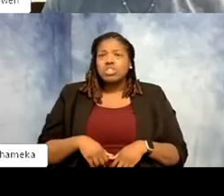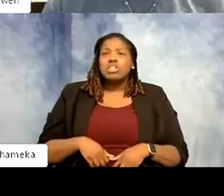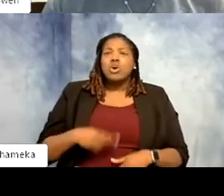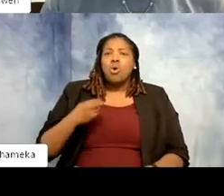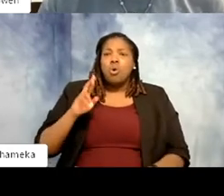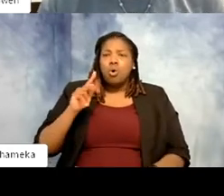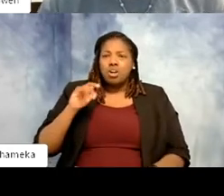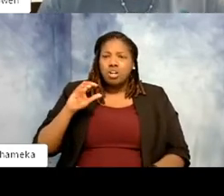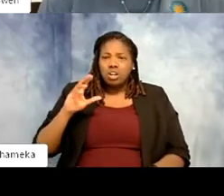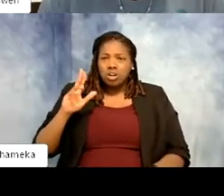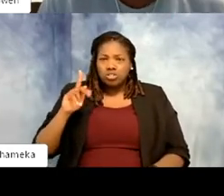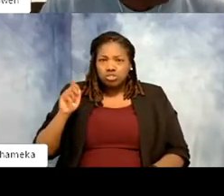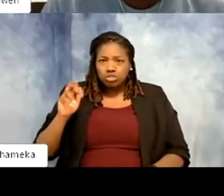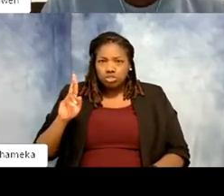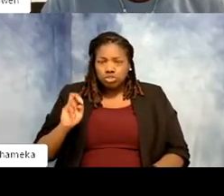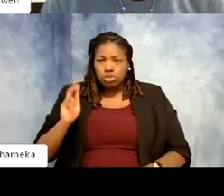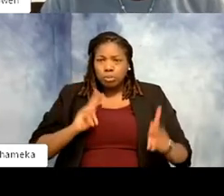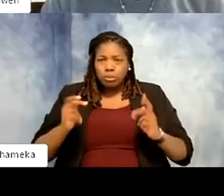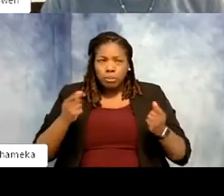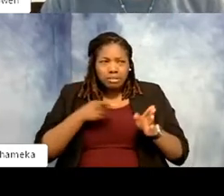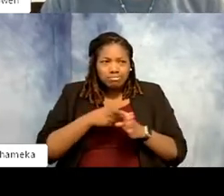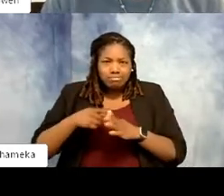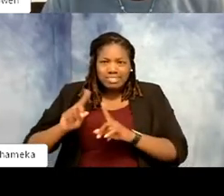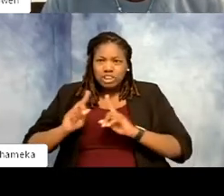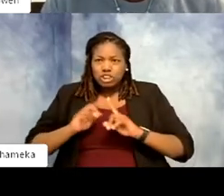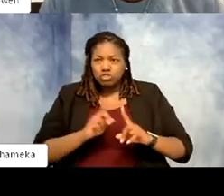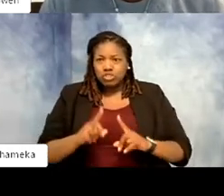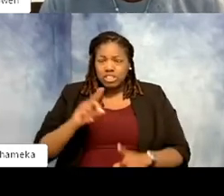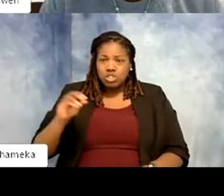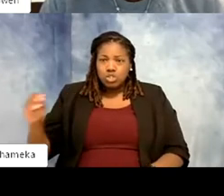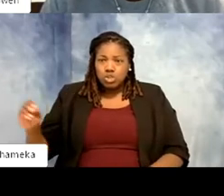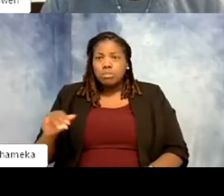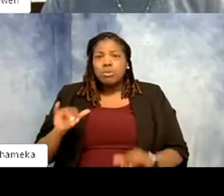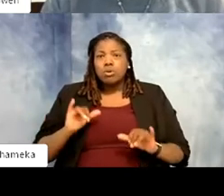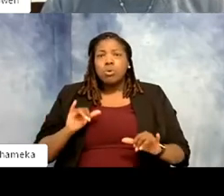nutritionists. So many fields in the zoo. And at that point I'm like okay what can I do